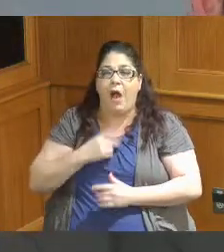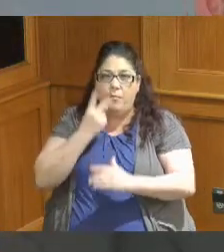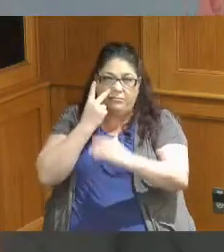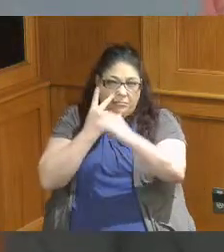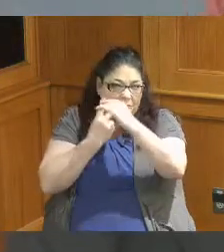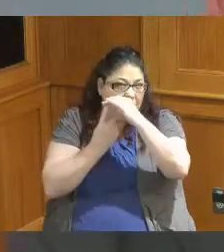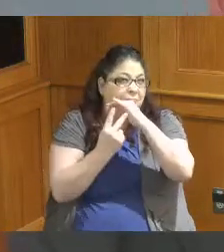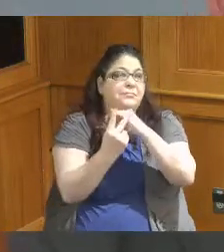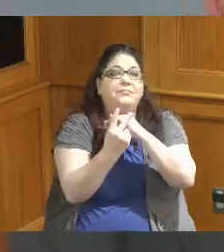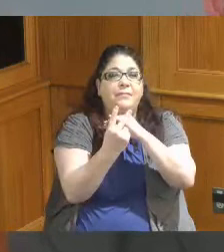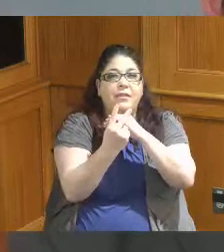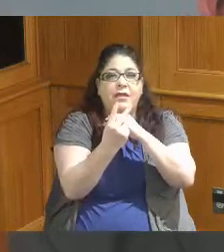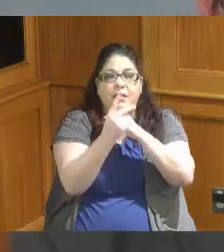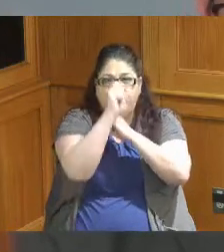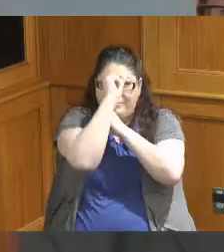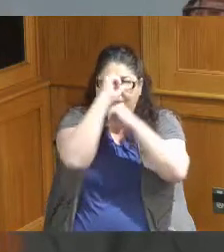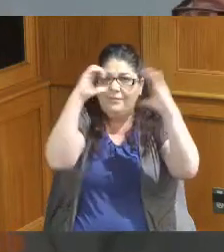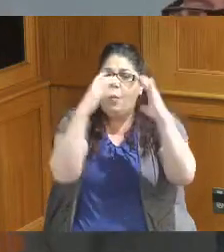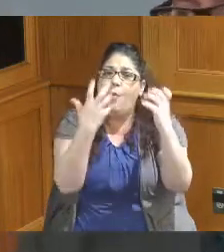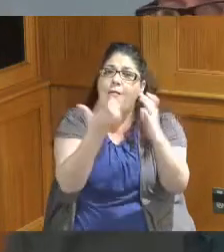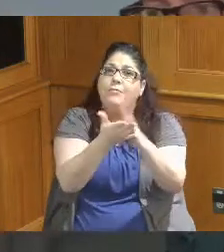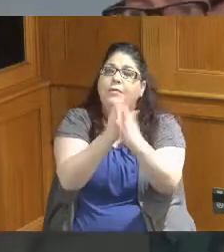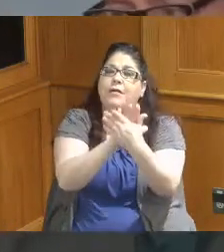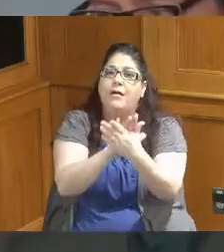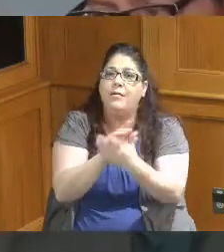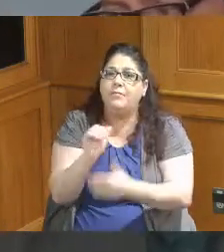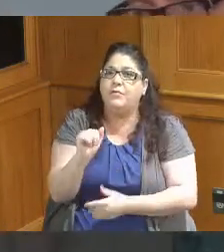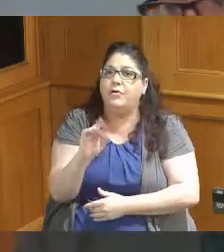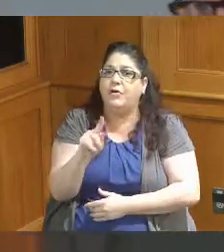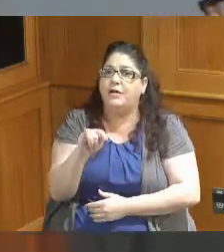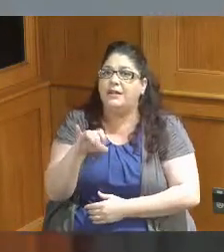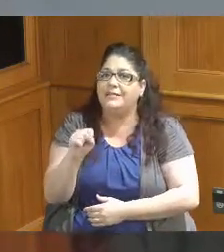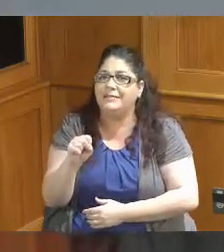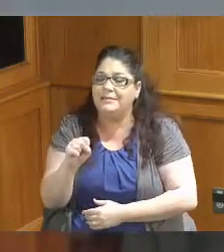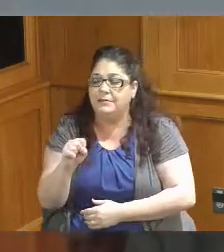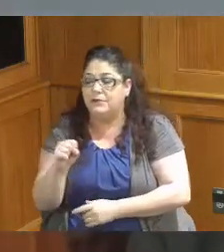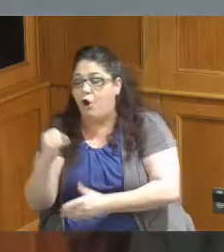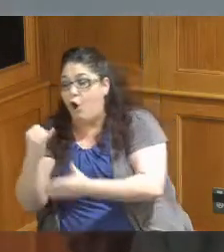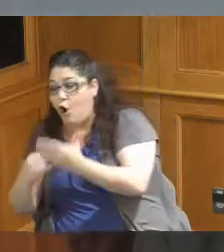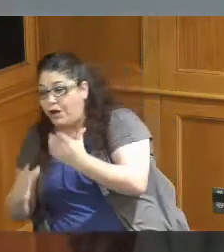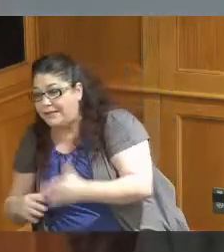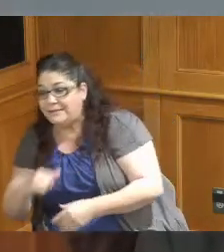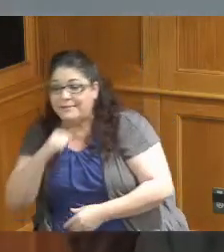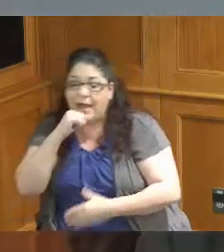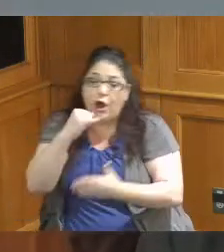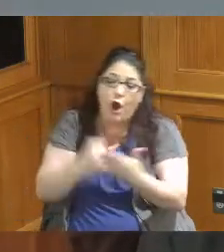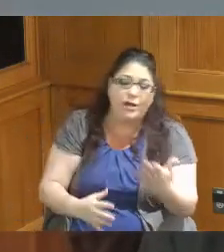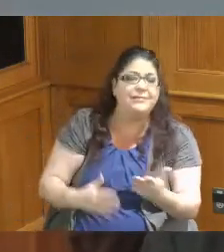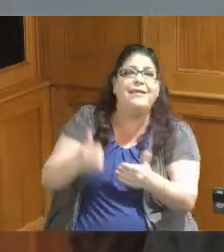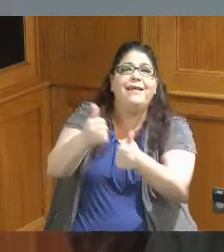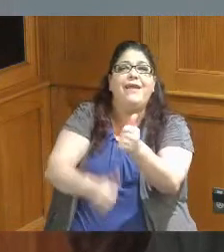gecko so there's no delineation between non-artist and artists every student that we works with is